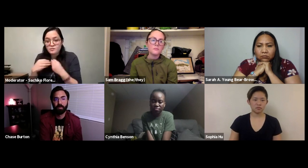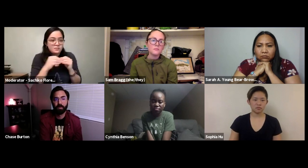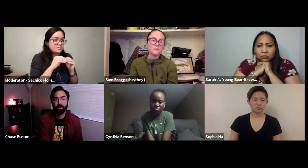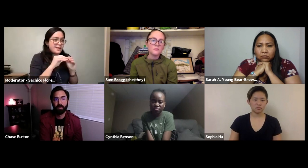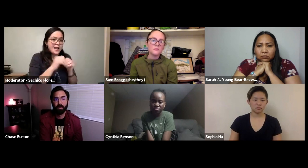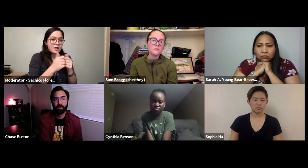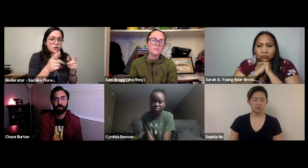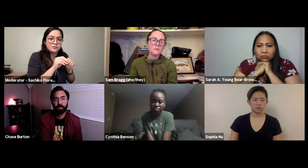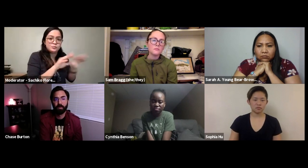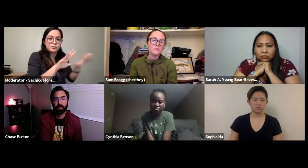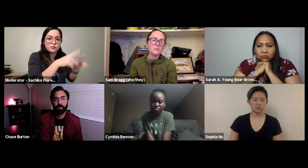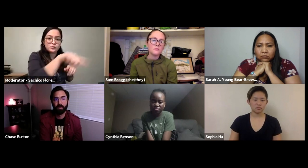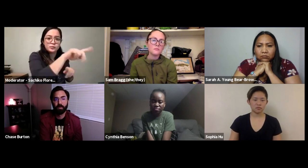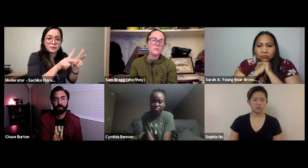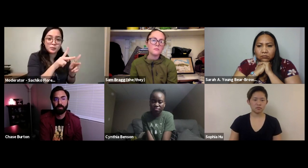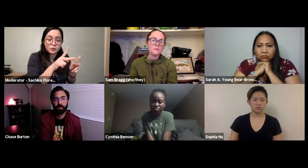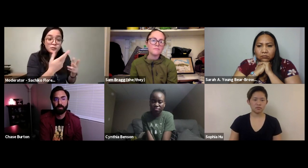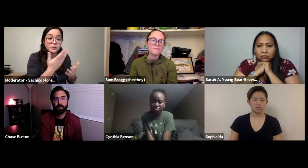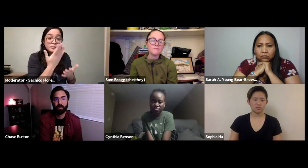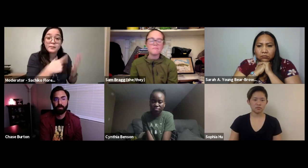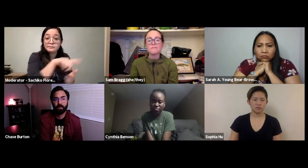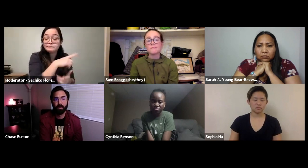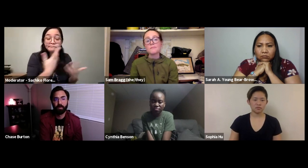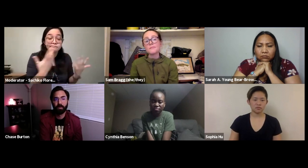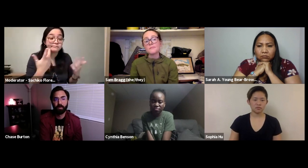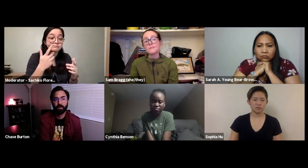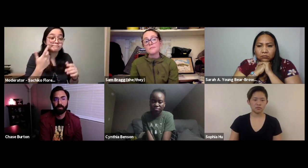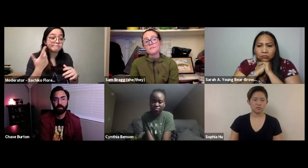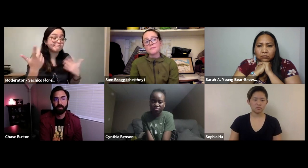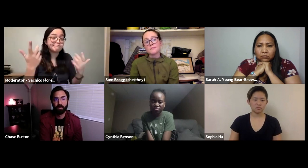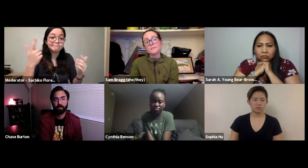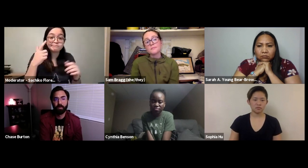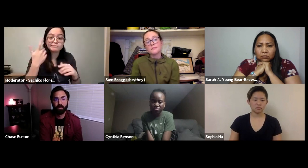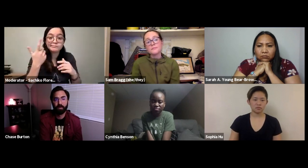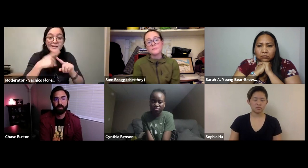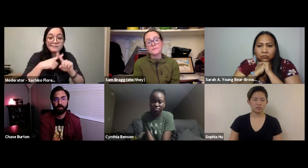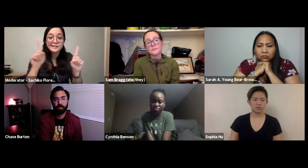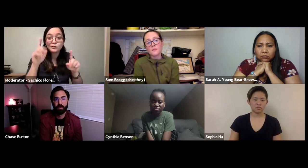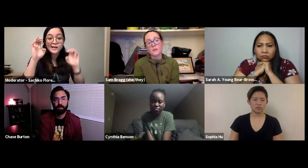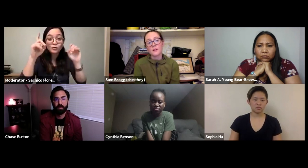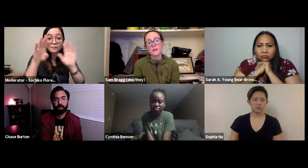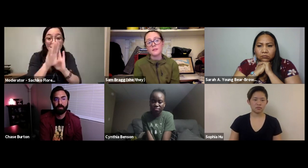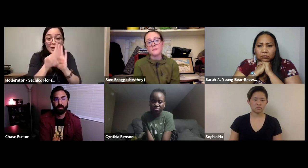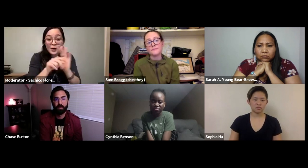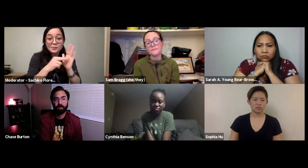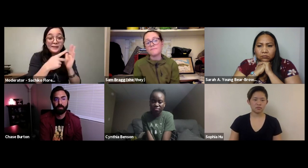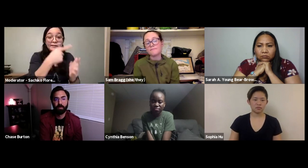exposure to this topic. Now that you've learned this information how do you think that you